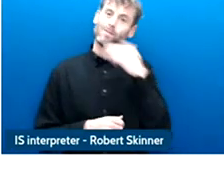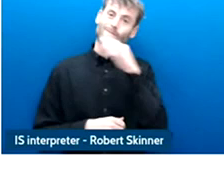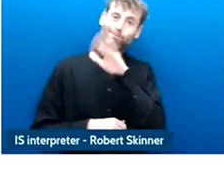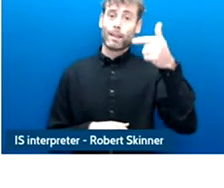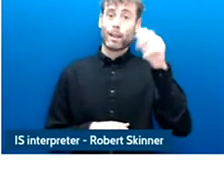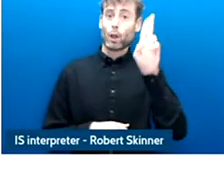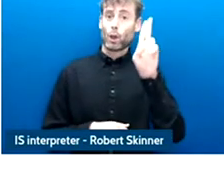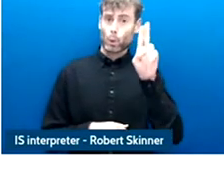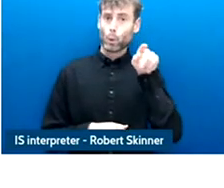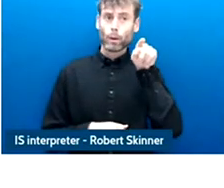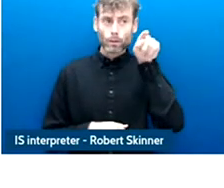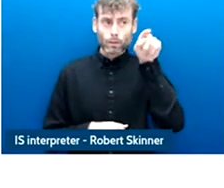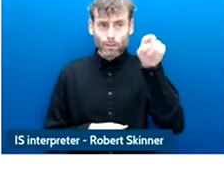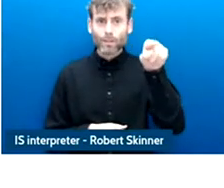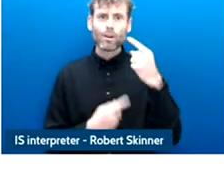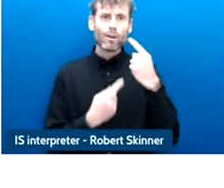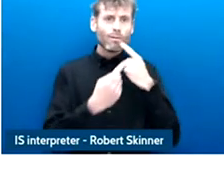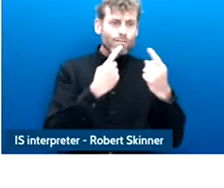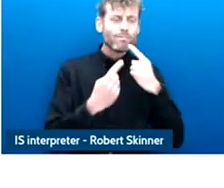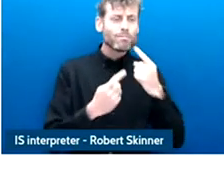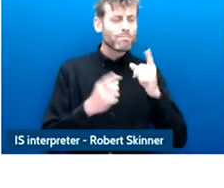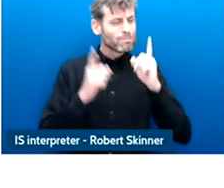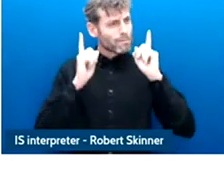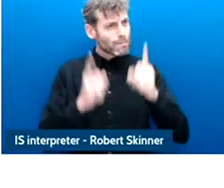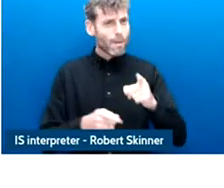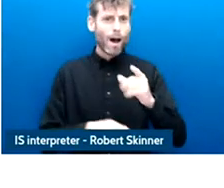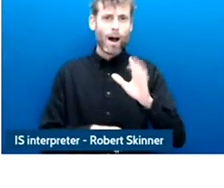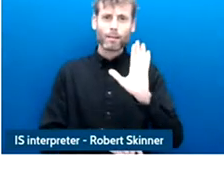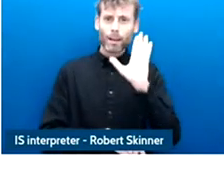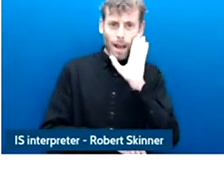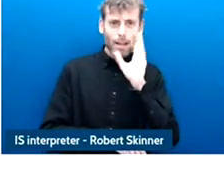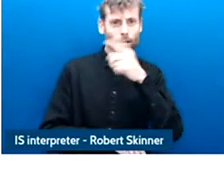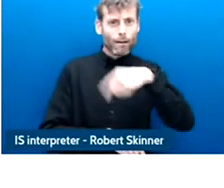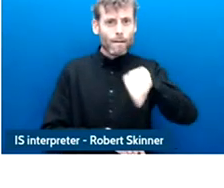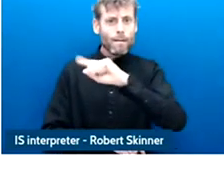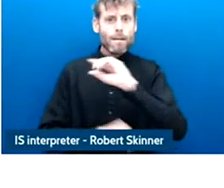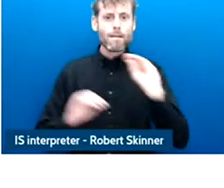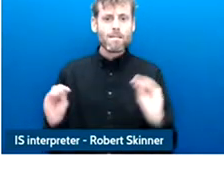like from us and in participation in these policy exercises and conversations.